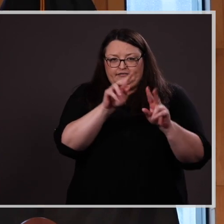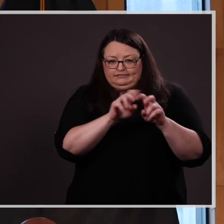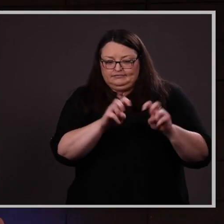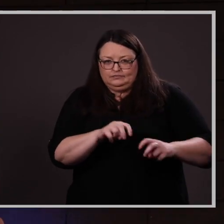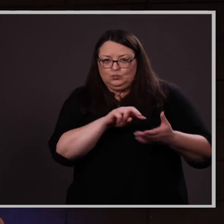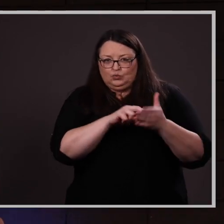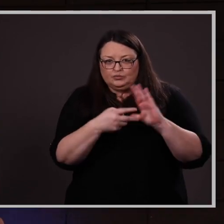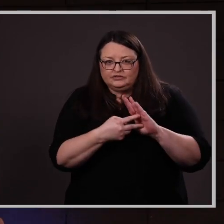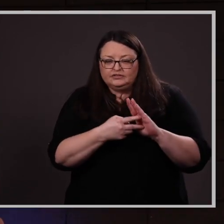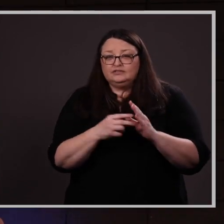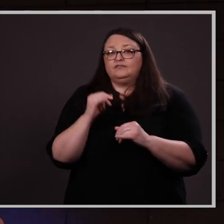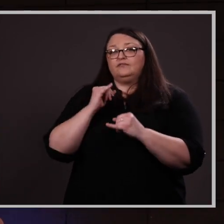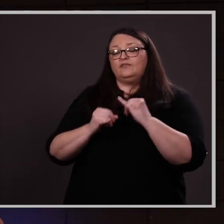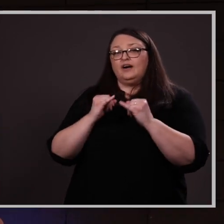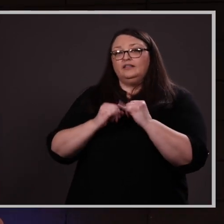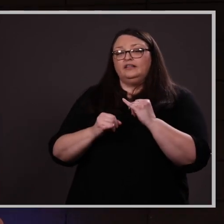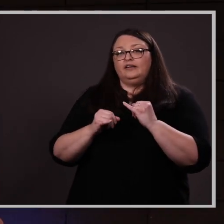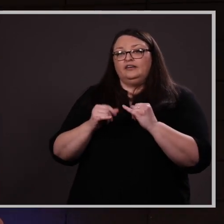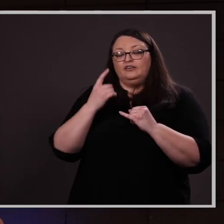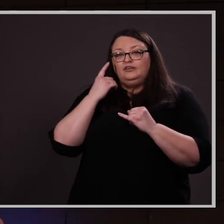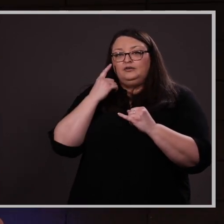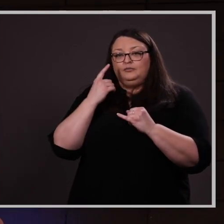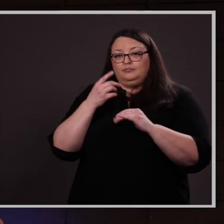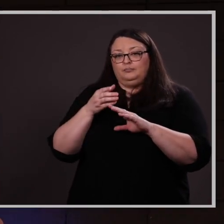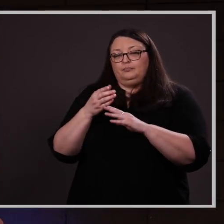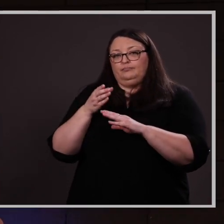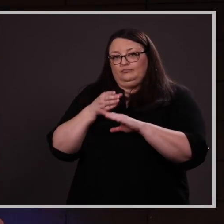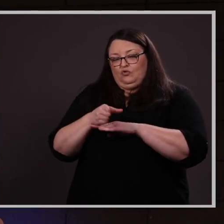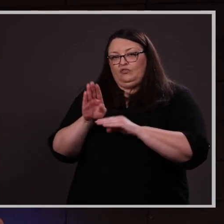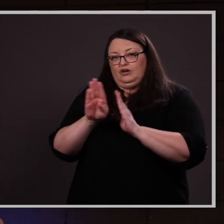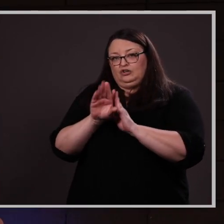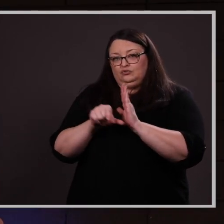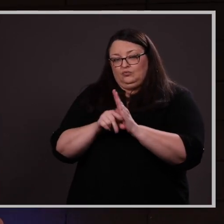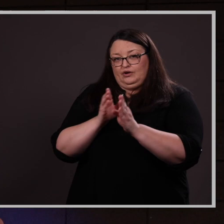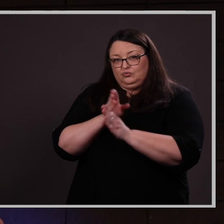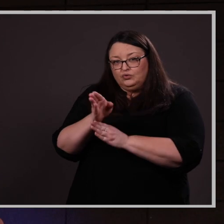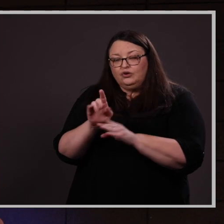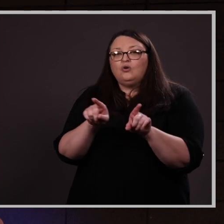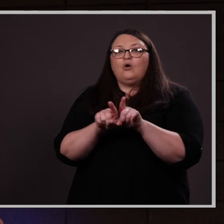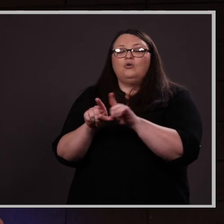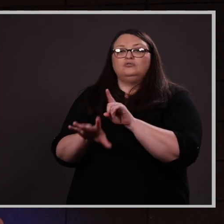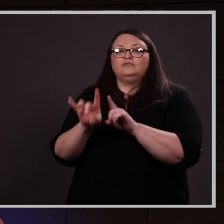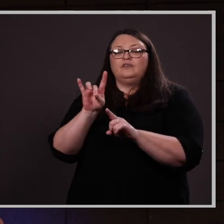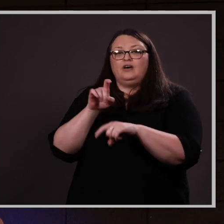Finally, over her undergraduate career, Kaitlyn has found time in her busy academic and work